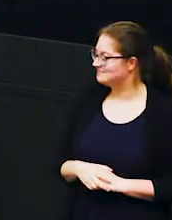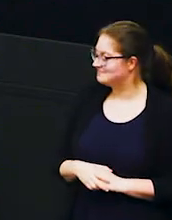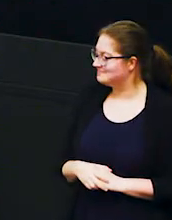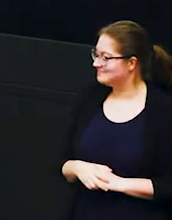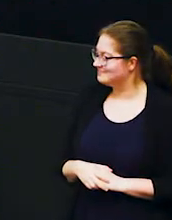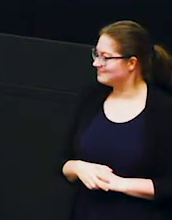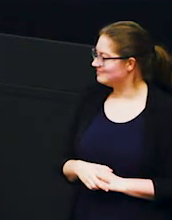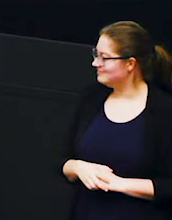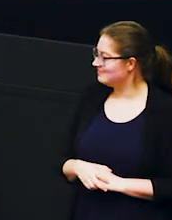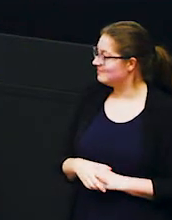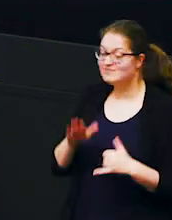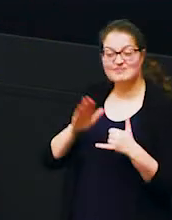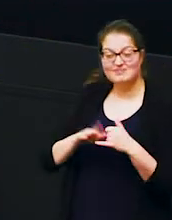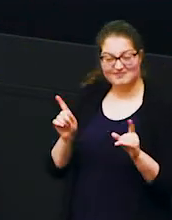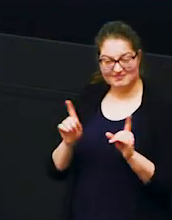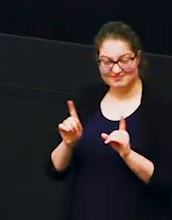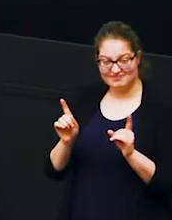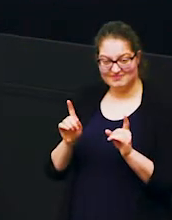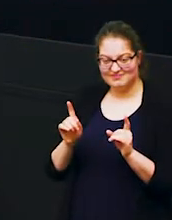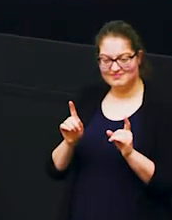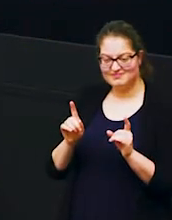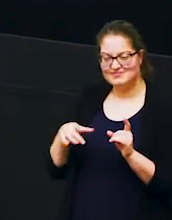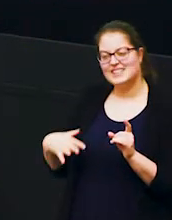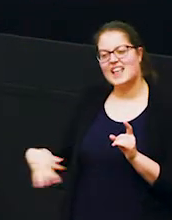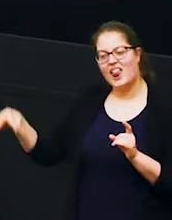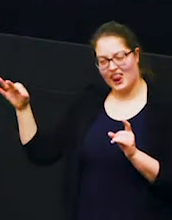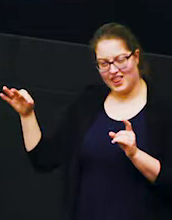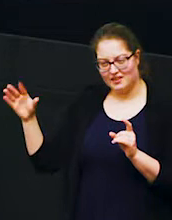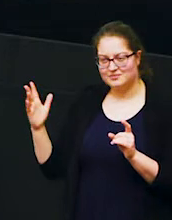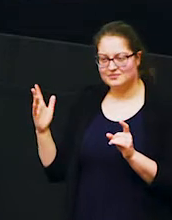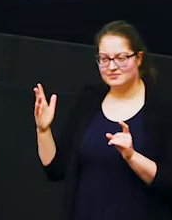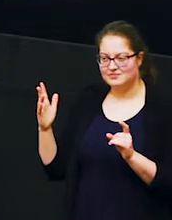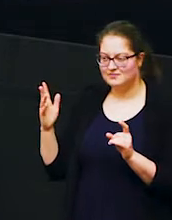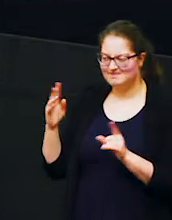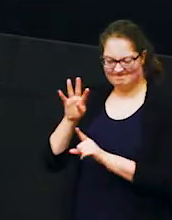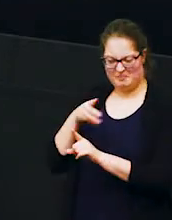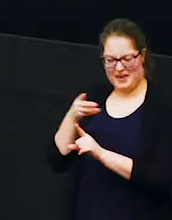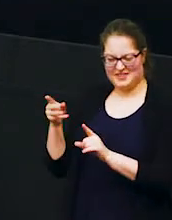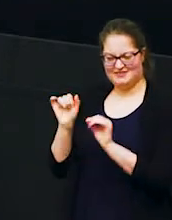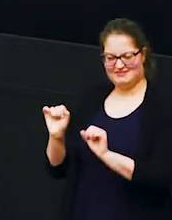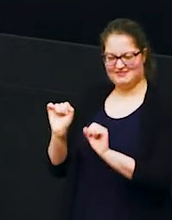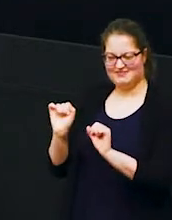the final thing is an elephant's tail now the pattern of an elephant's tail is